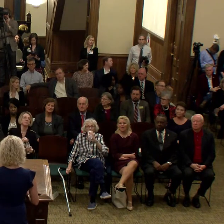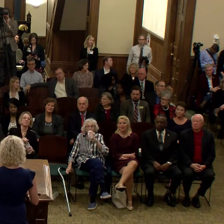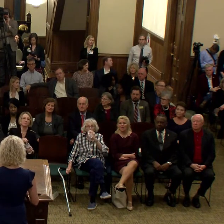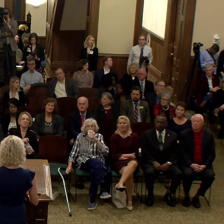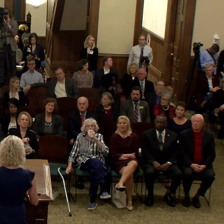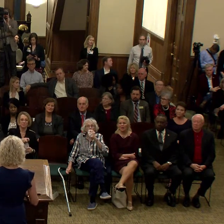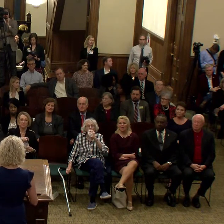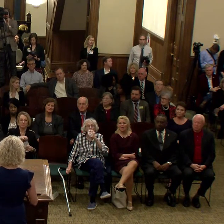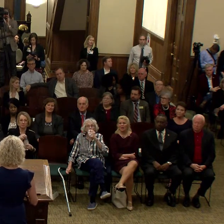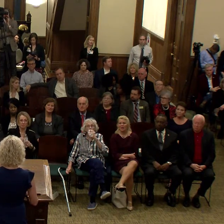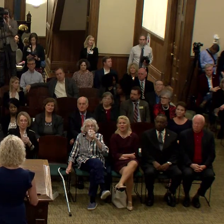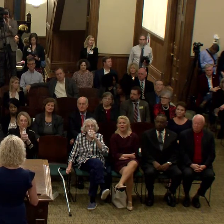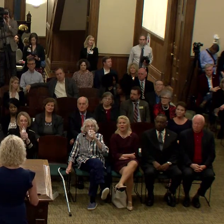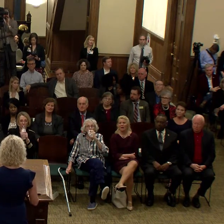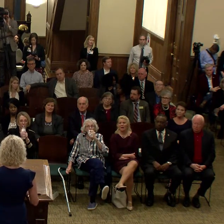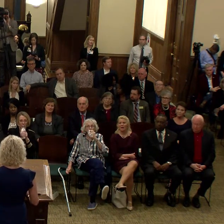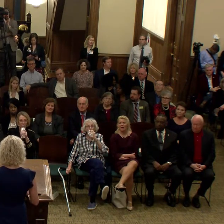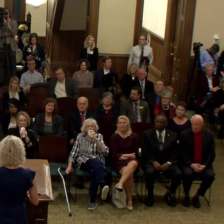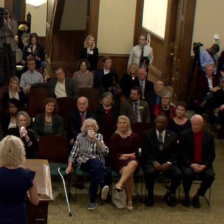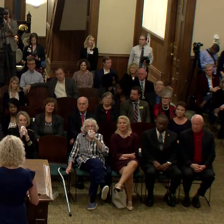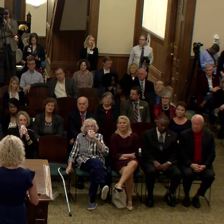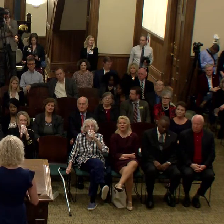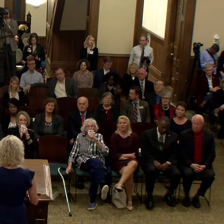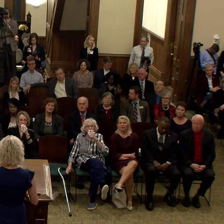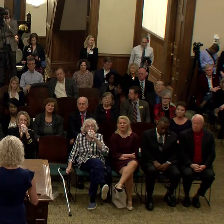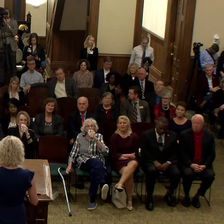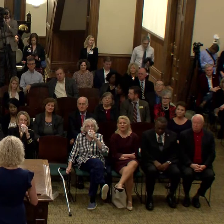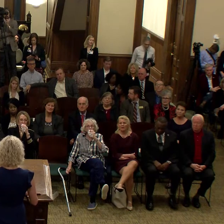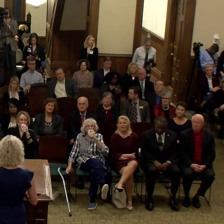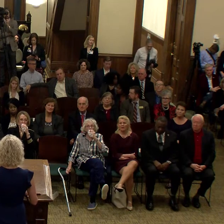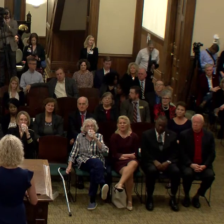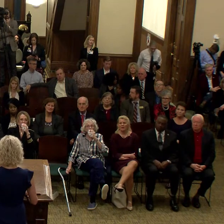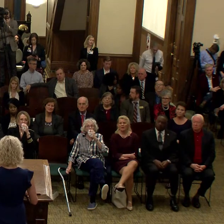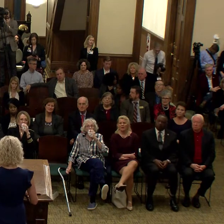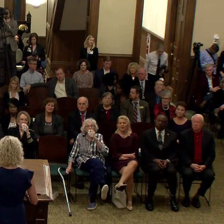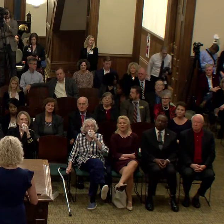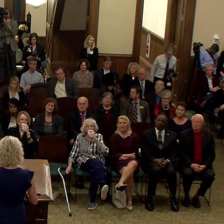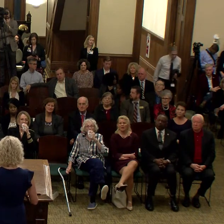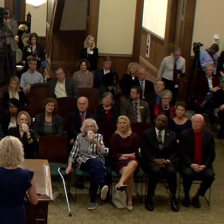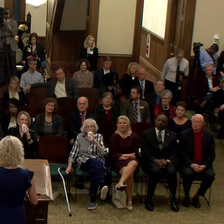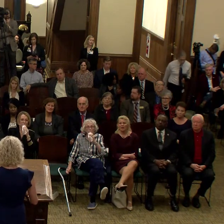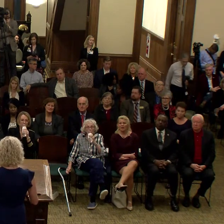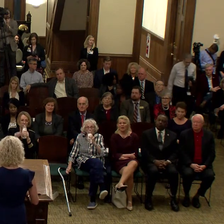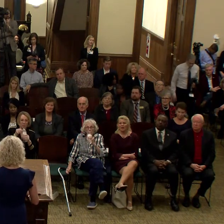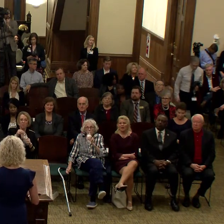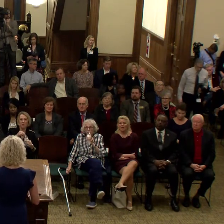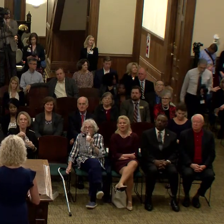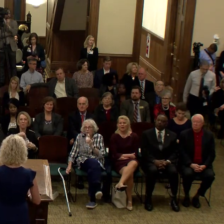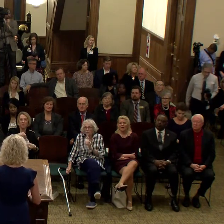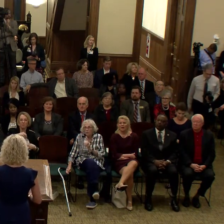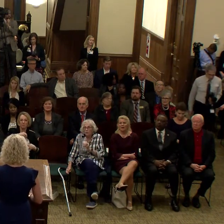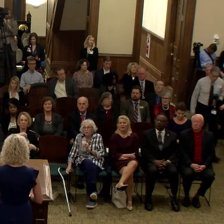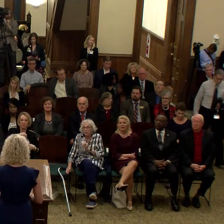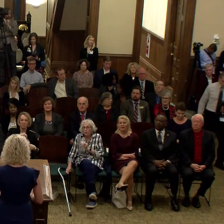Mayor Pro Tem Jay Healey, JoDan Garza and Lynn Barbee. And Mayor of Kure